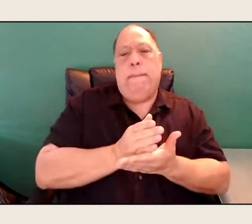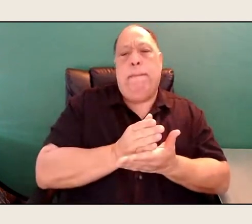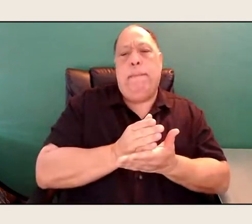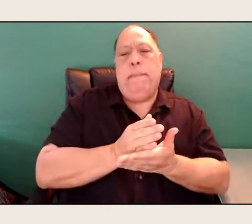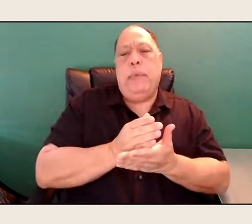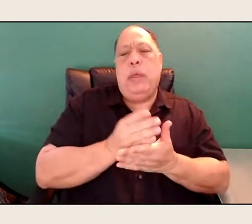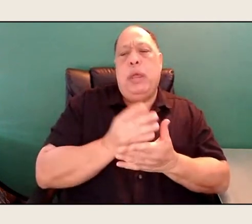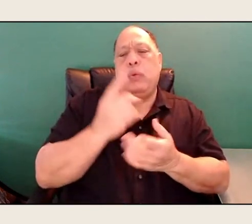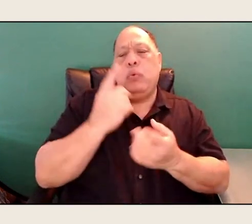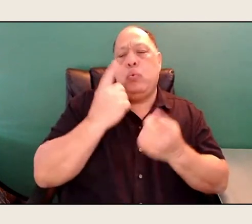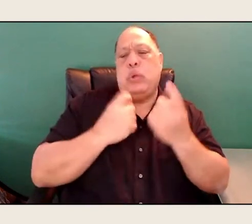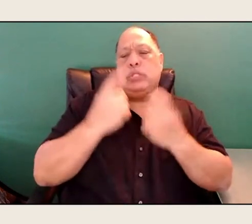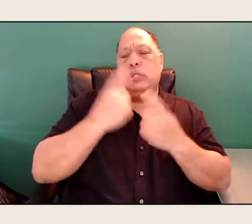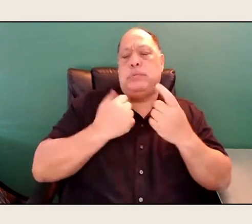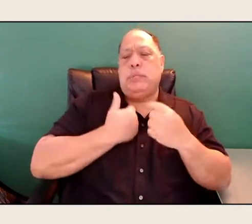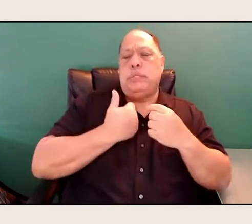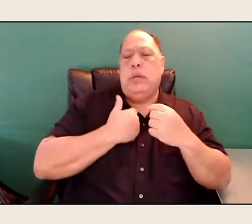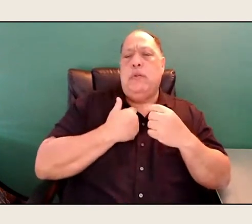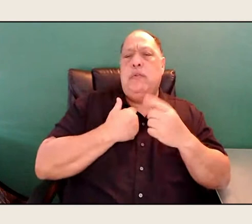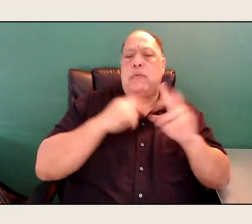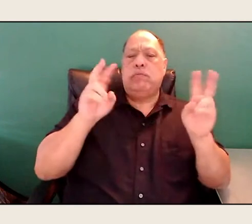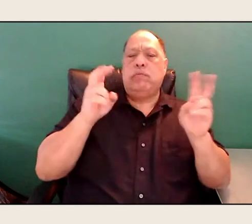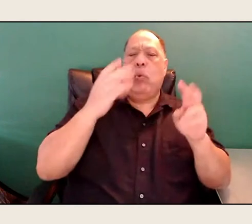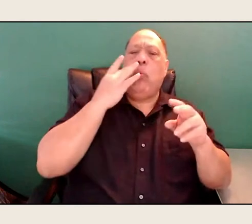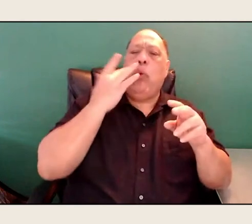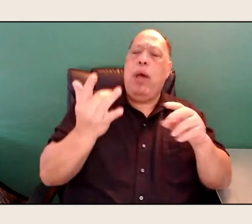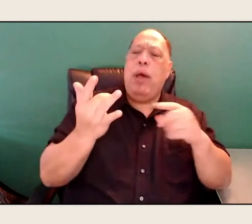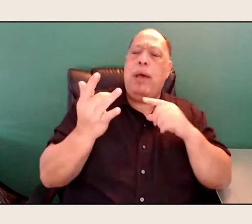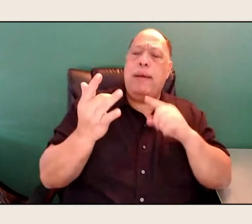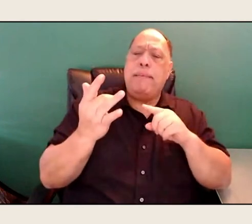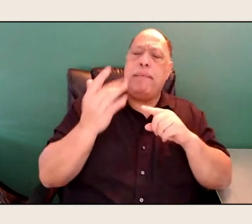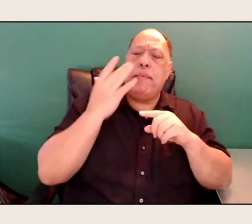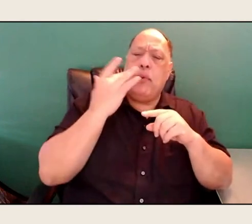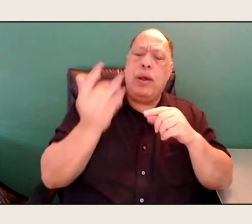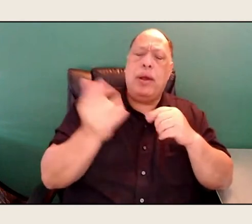And you know there's been times, I remember when I moved to Hawaii,